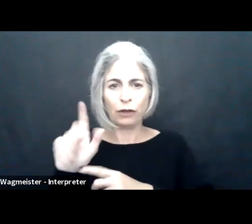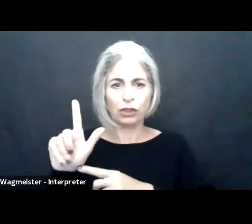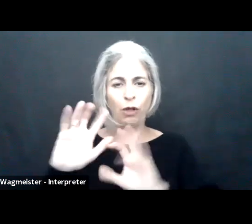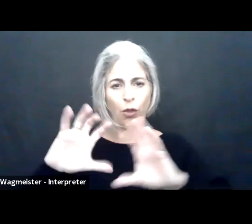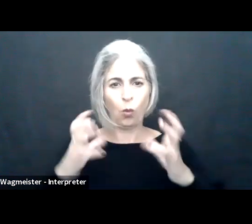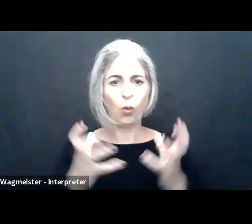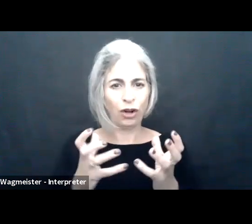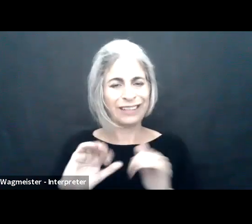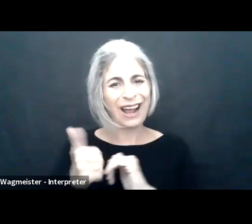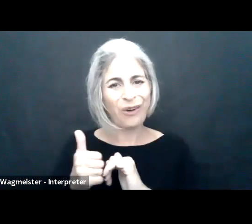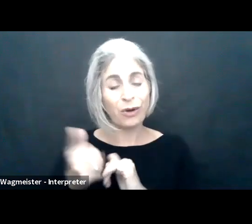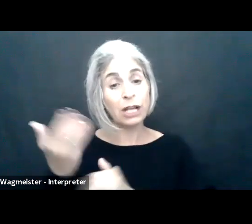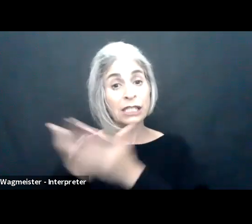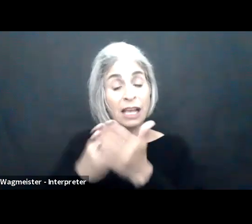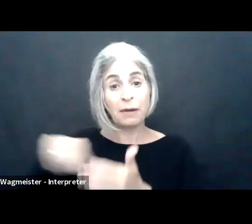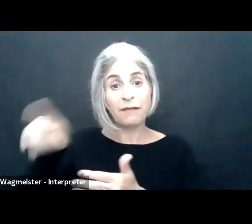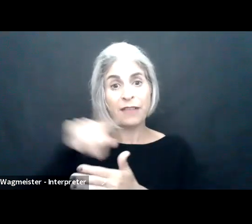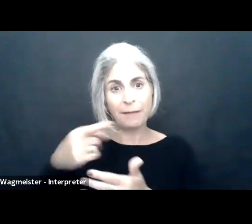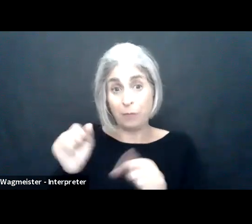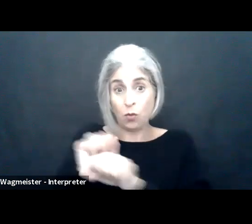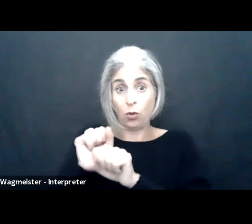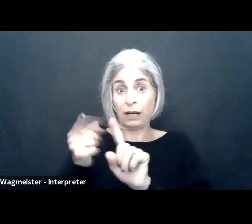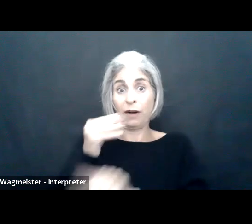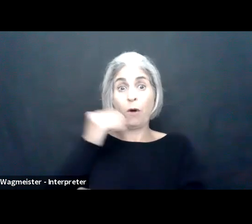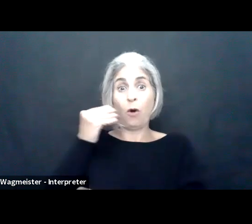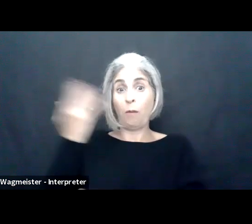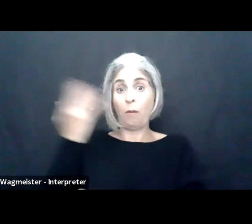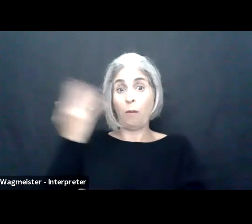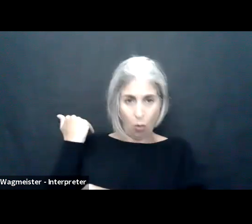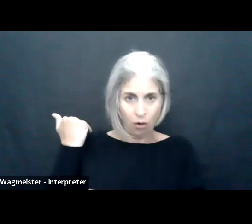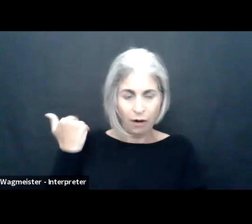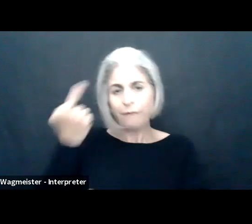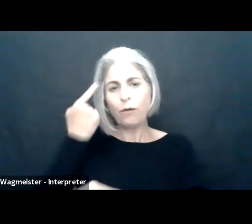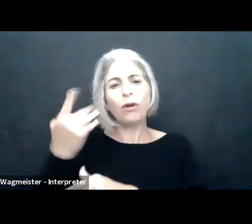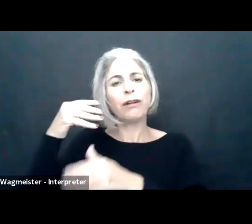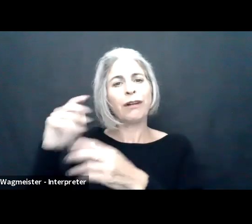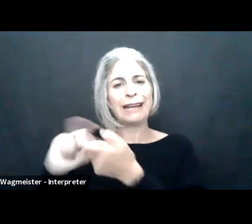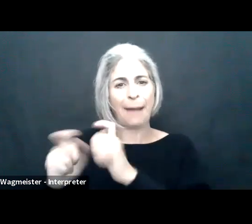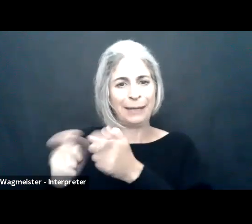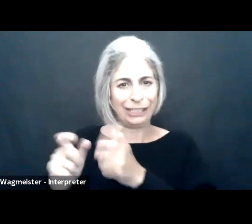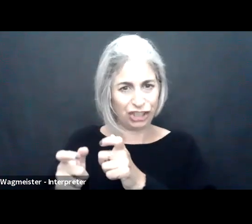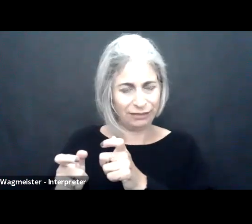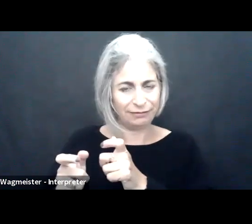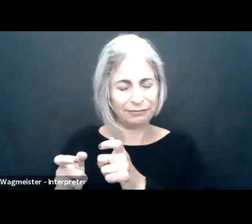transition to a virtual world. Because some of them had been